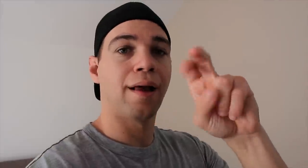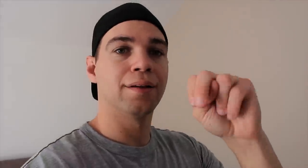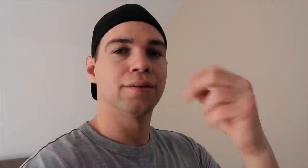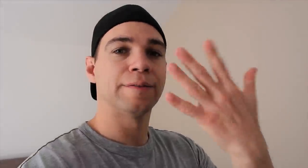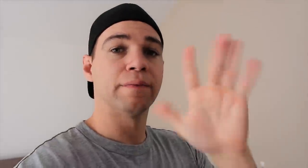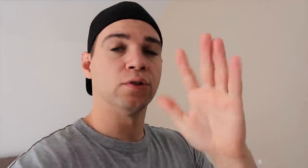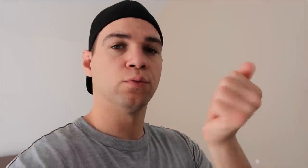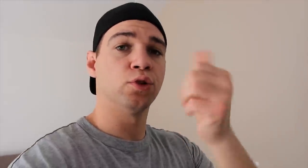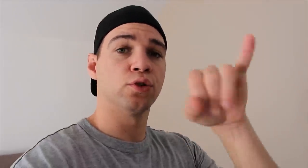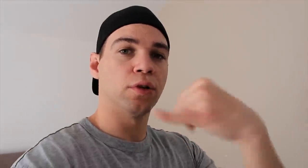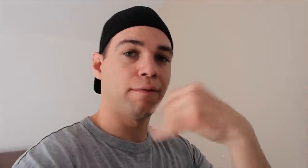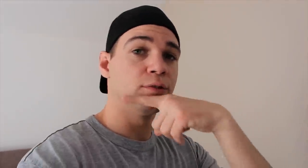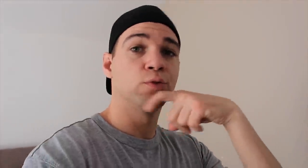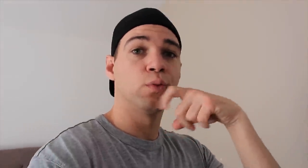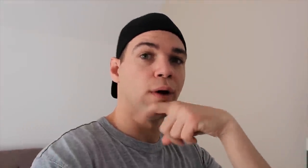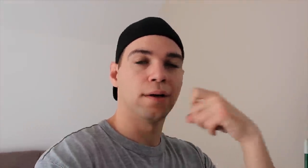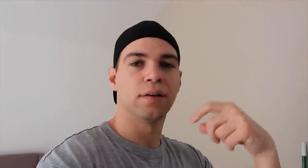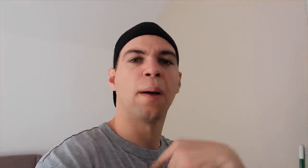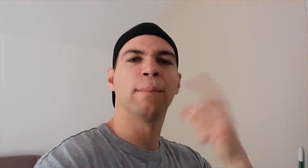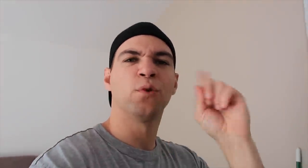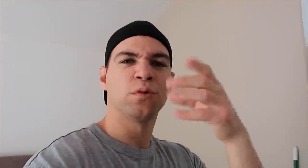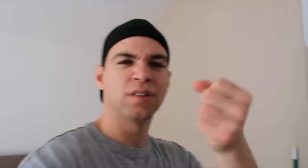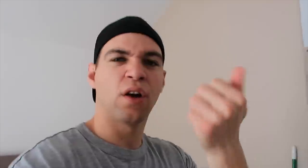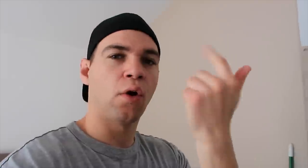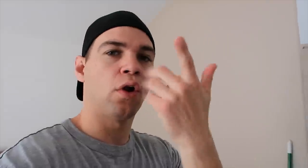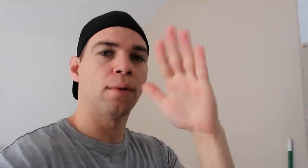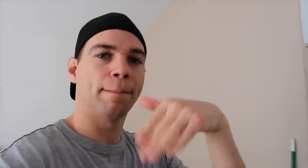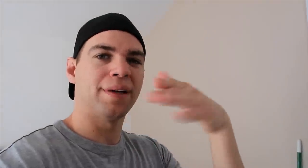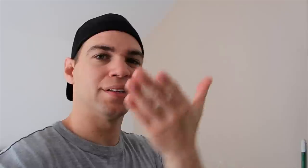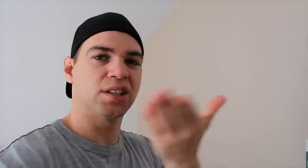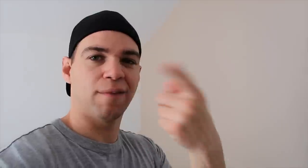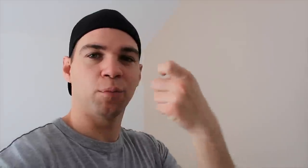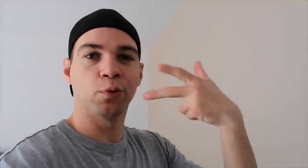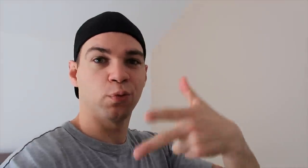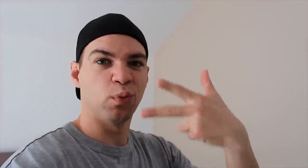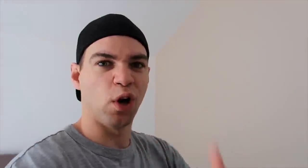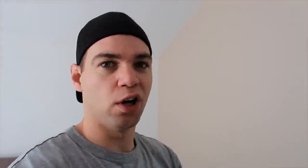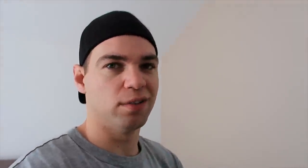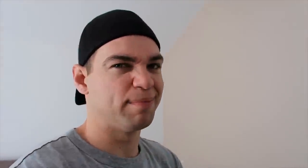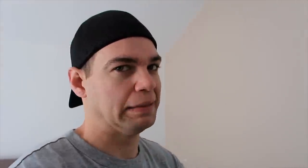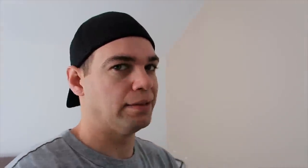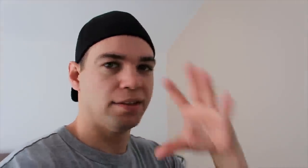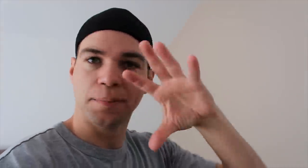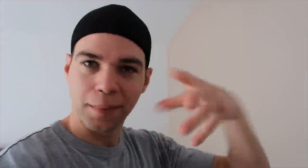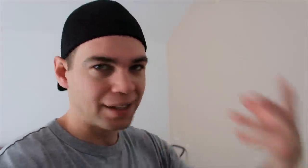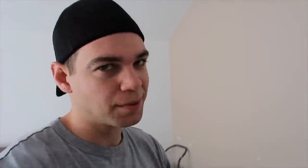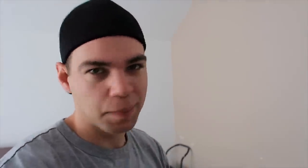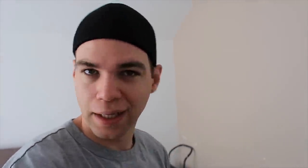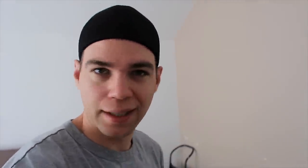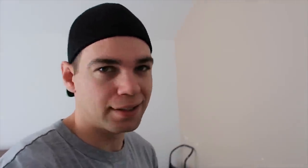While Ellen finishes drying Java I'm gonna get all the paint stuff from the garage It's a mess man